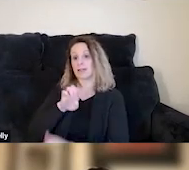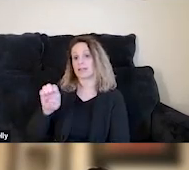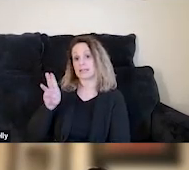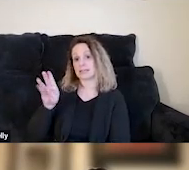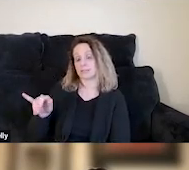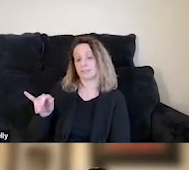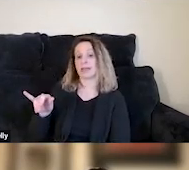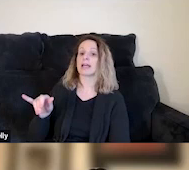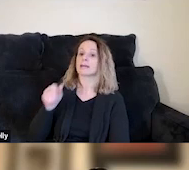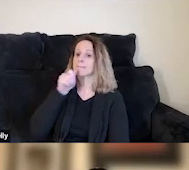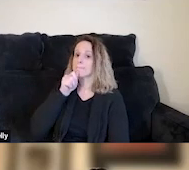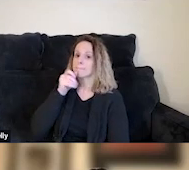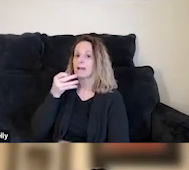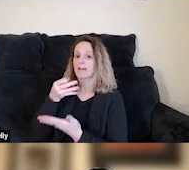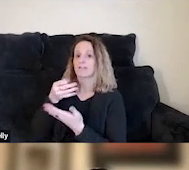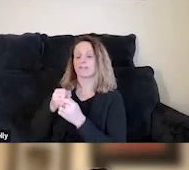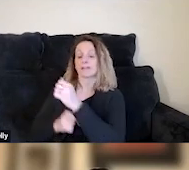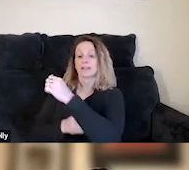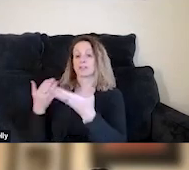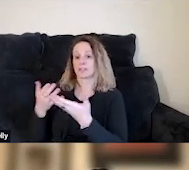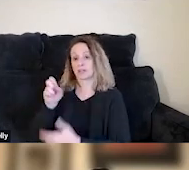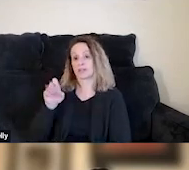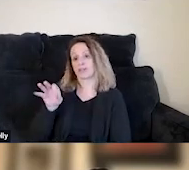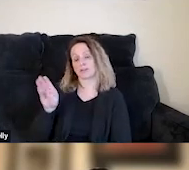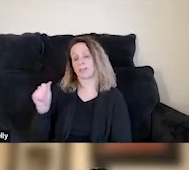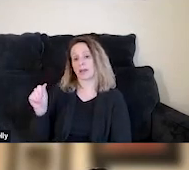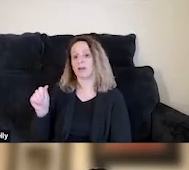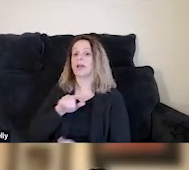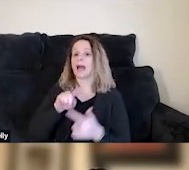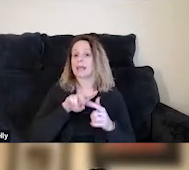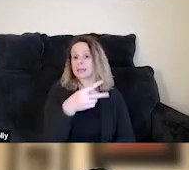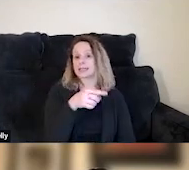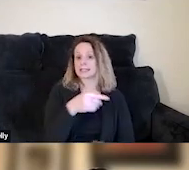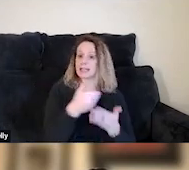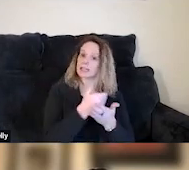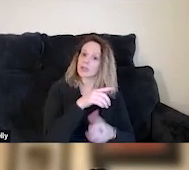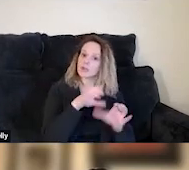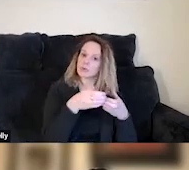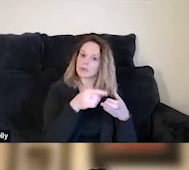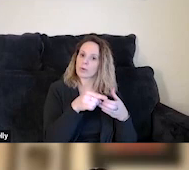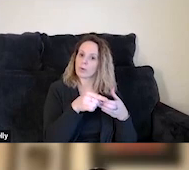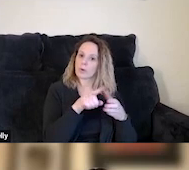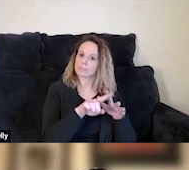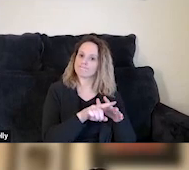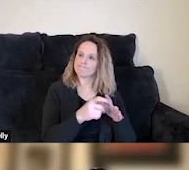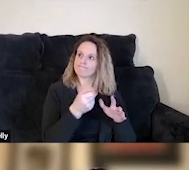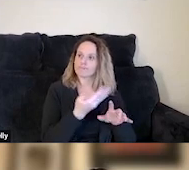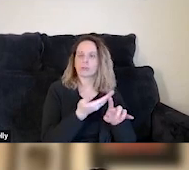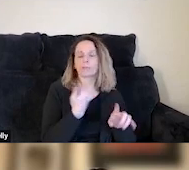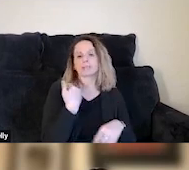which is a private foundation here in the San Francisco Bay Area. And then, our second and newest cohort that was launched a few months ago has been founded,